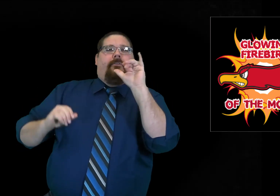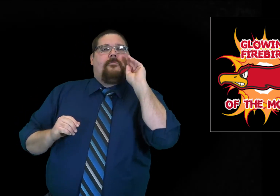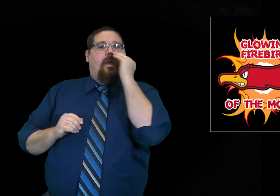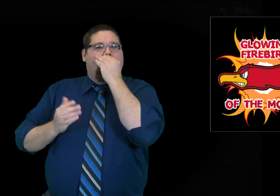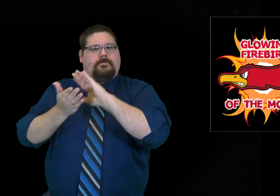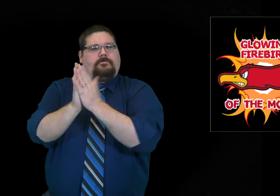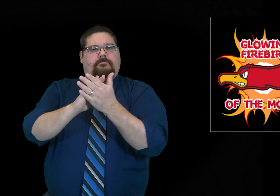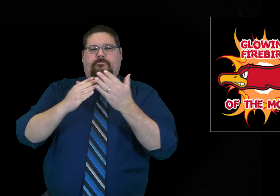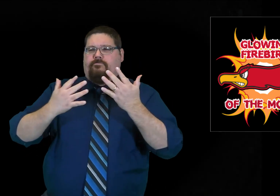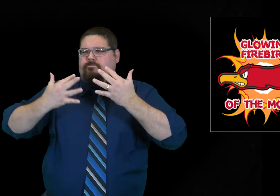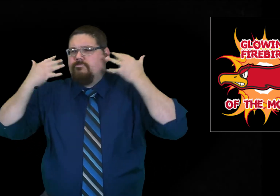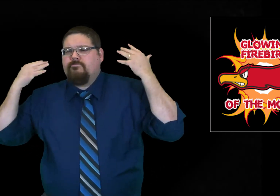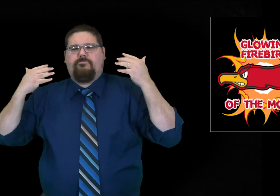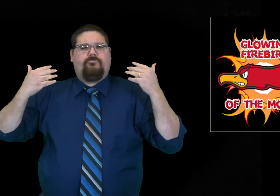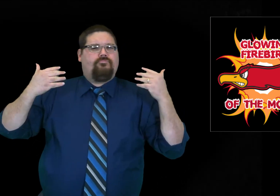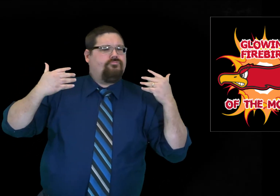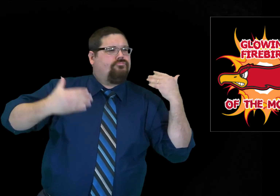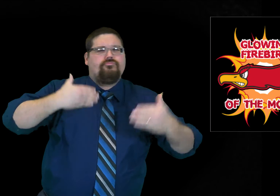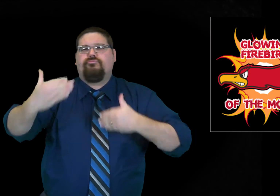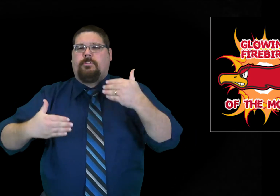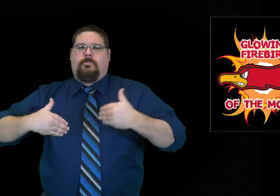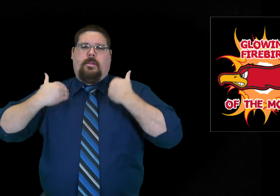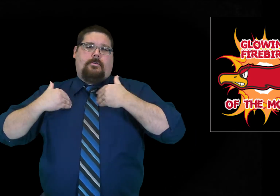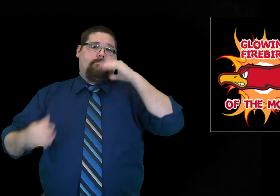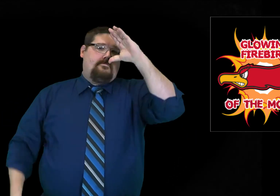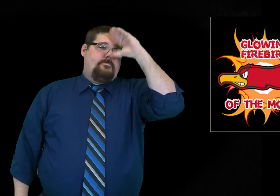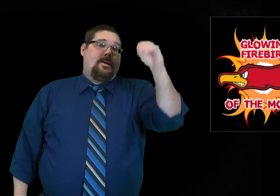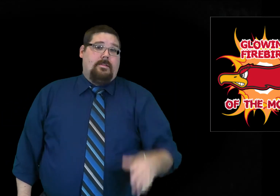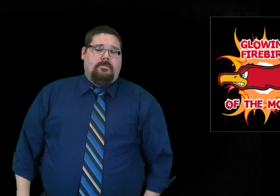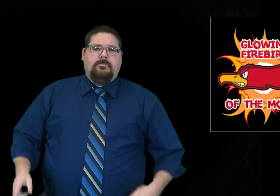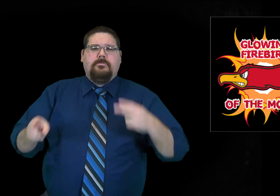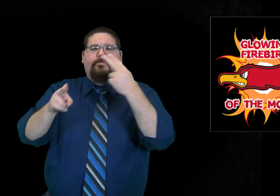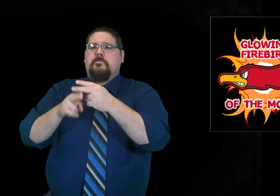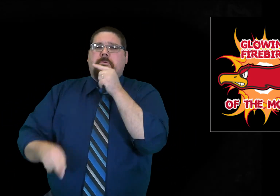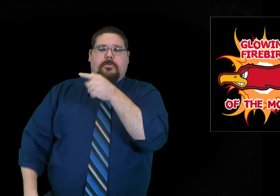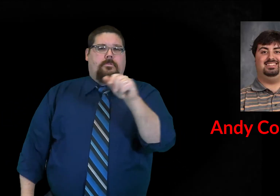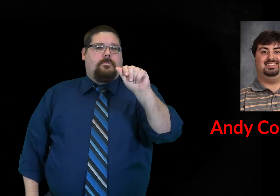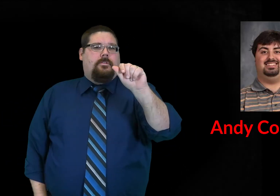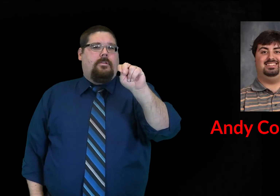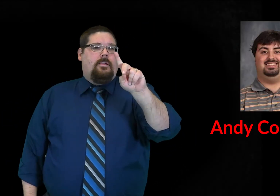blossomed just as a flower would. He has turned out to be a great young man.